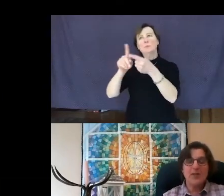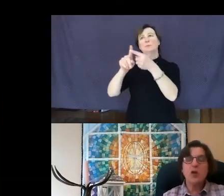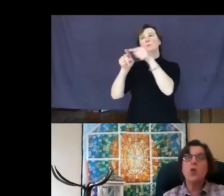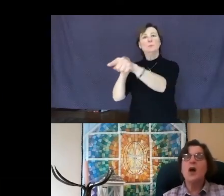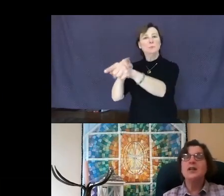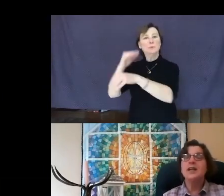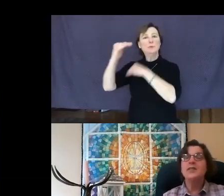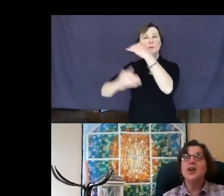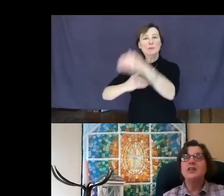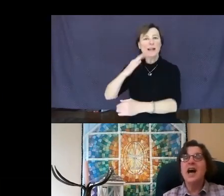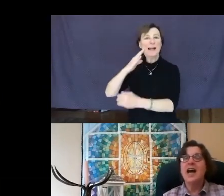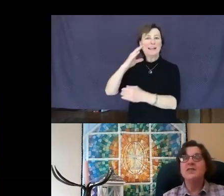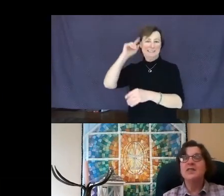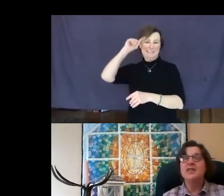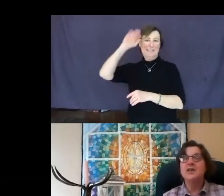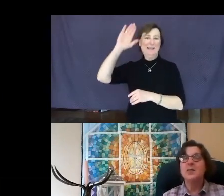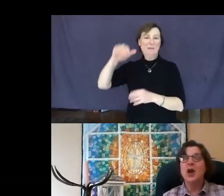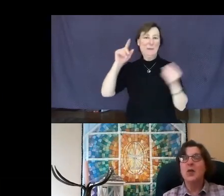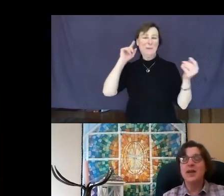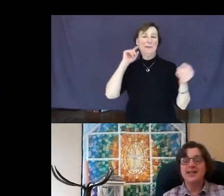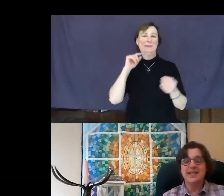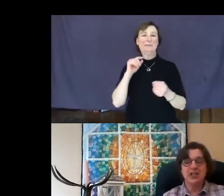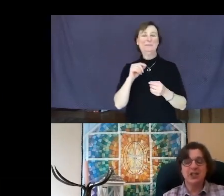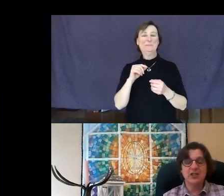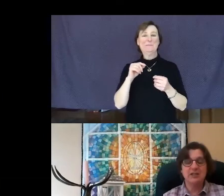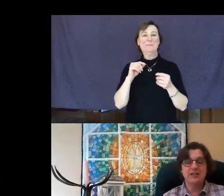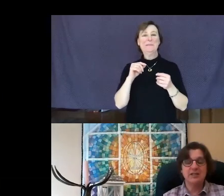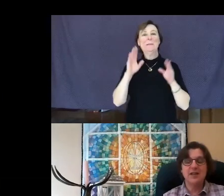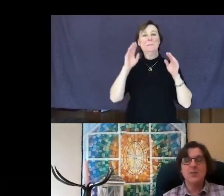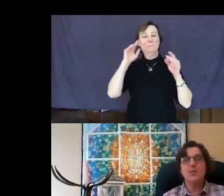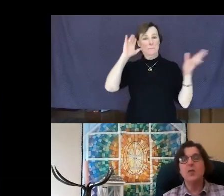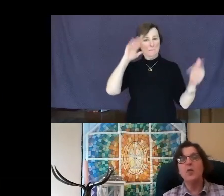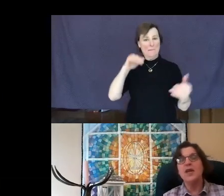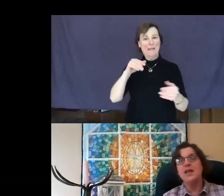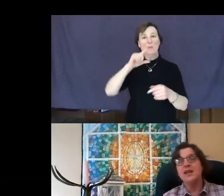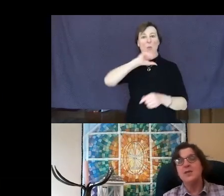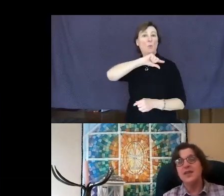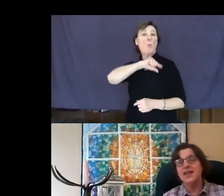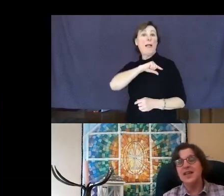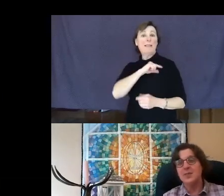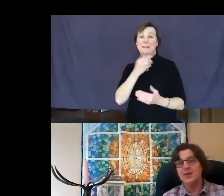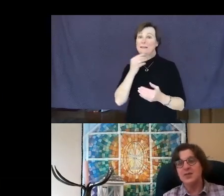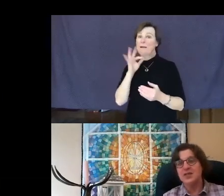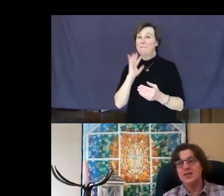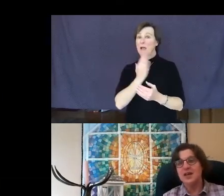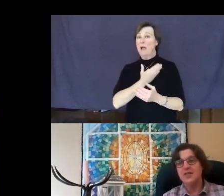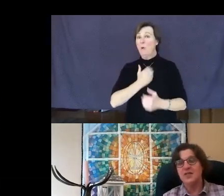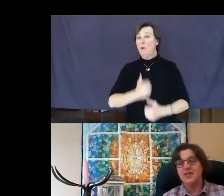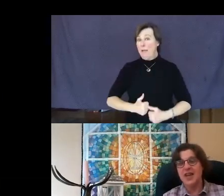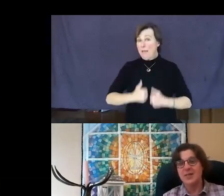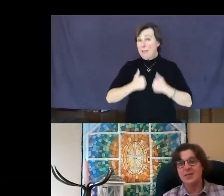quality of our lives be our benediction. May we be the keepers of the flame.